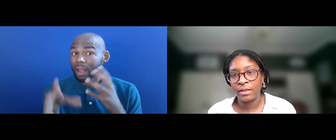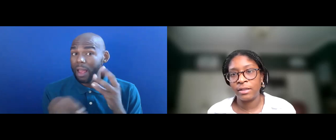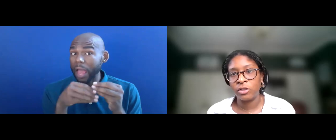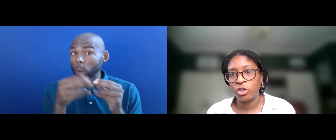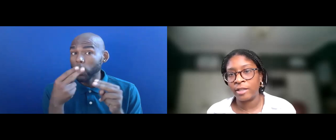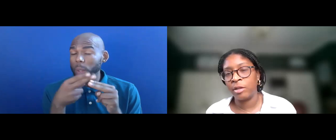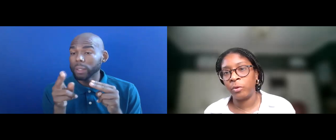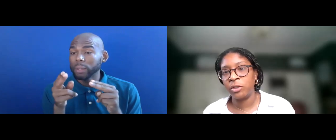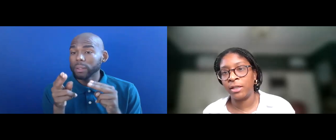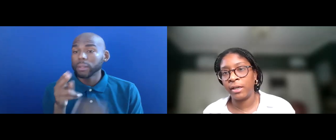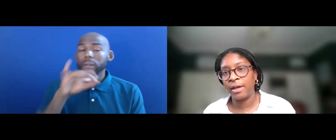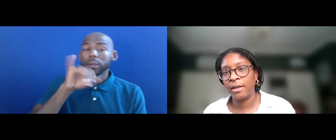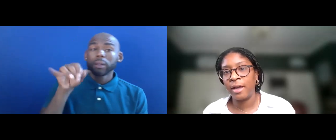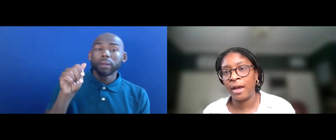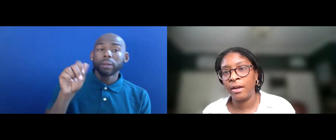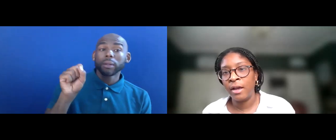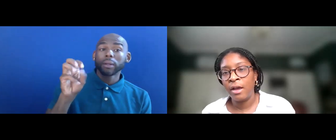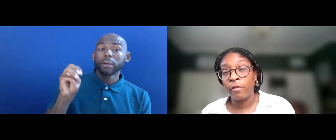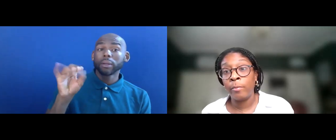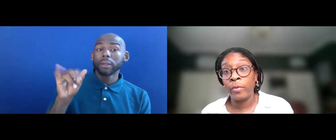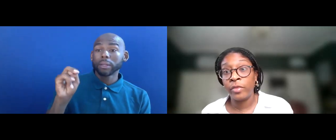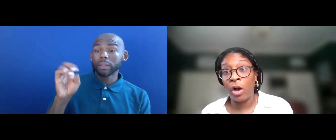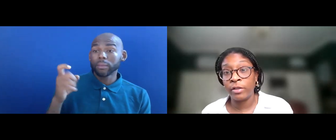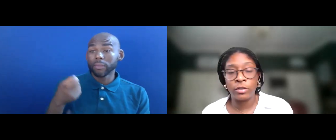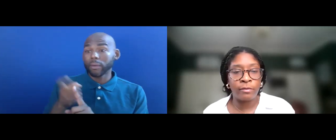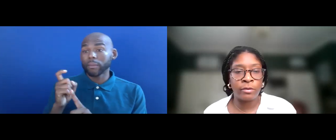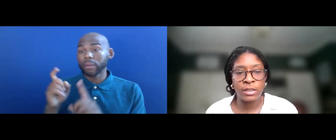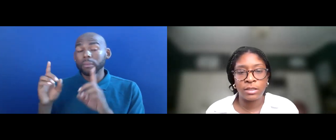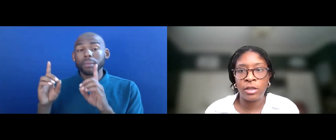THIS IS JASMINE BOLT ON THE FROM THE OFFICE OF CIVIL RIGHTS